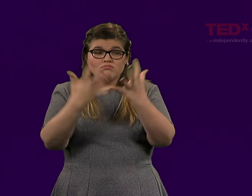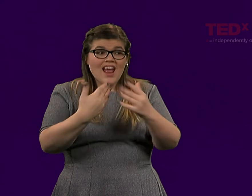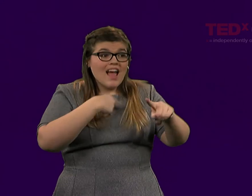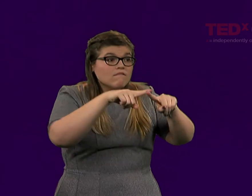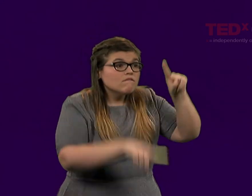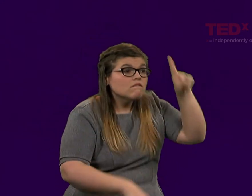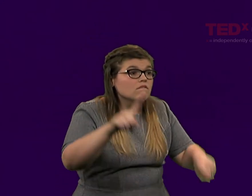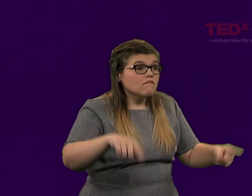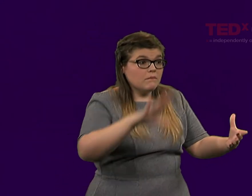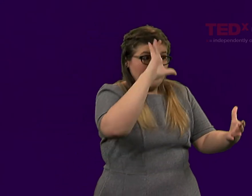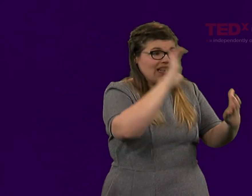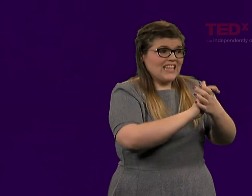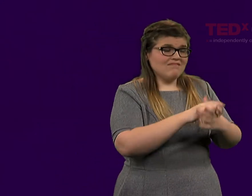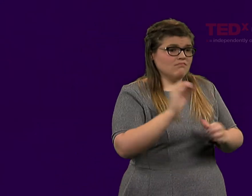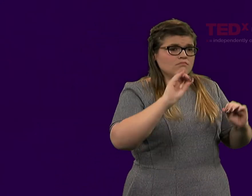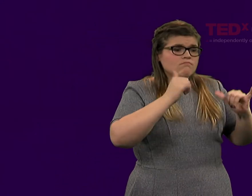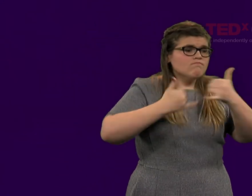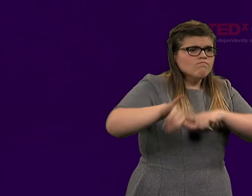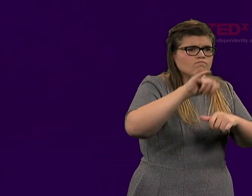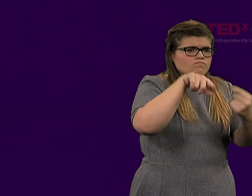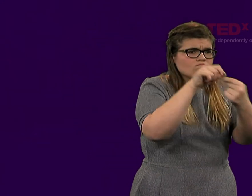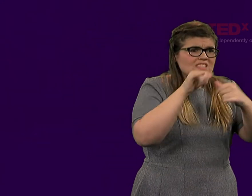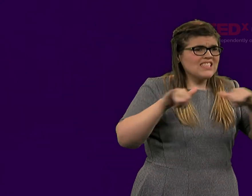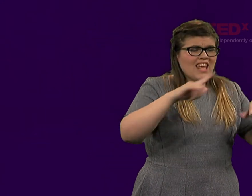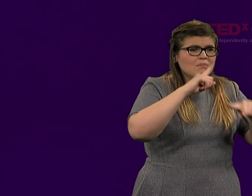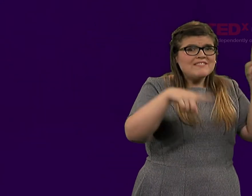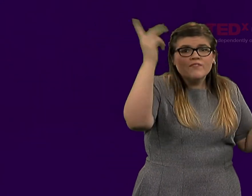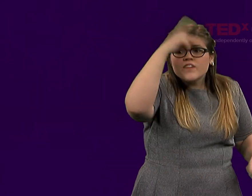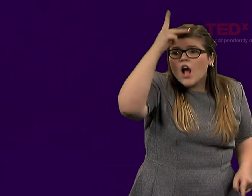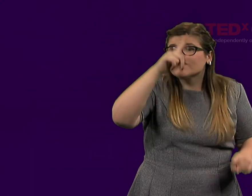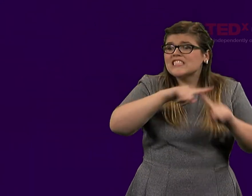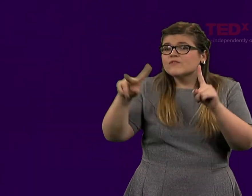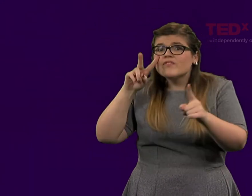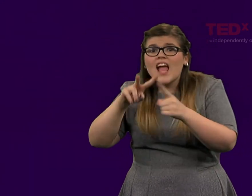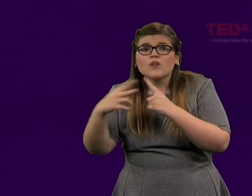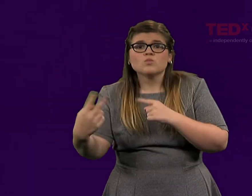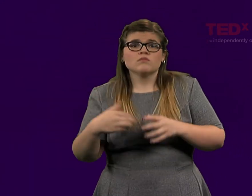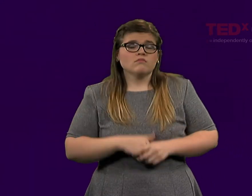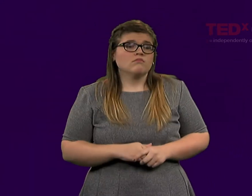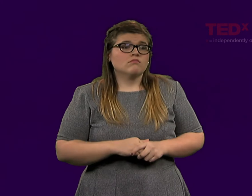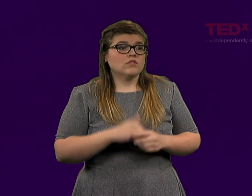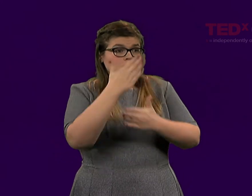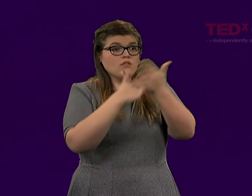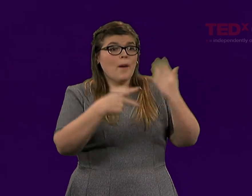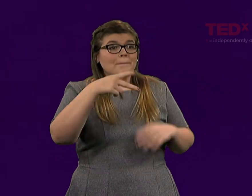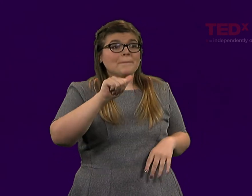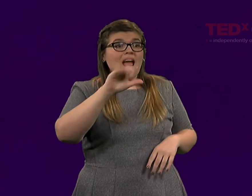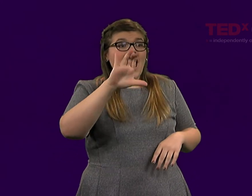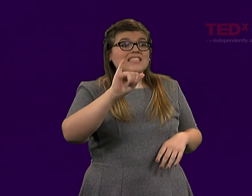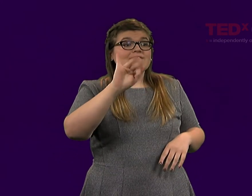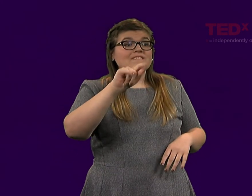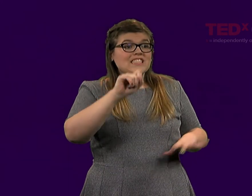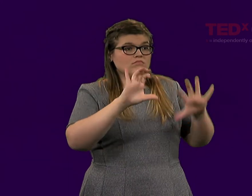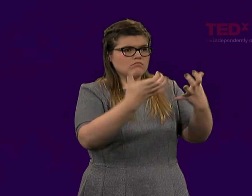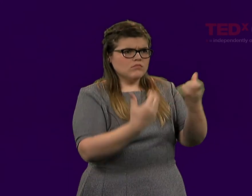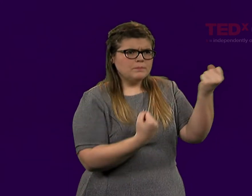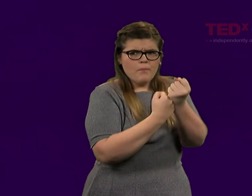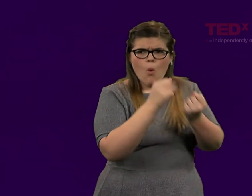amongst beliefs, philosophy and points of view. Some pacifists in fact do support war.